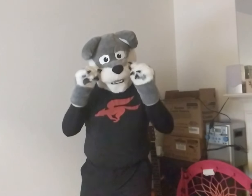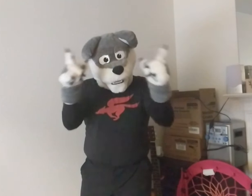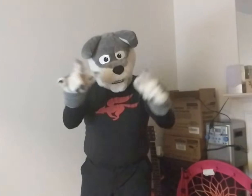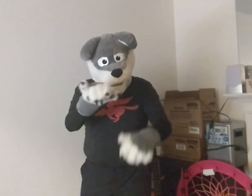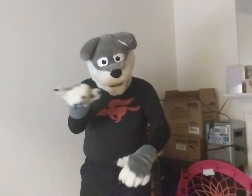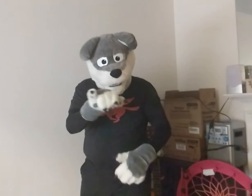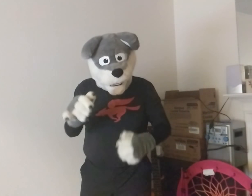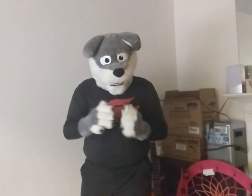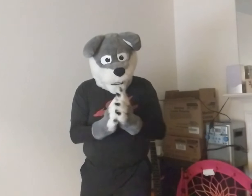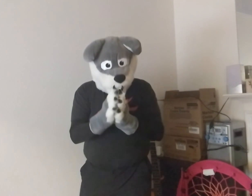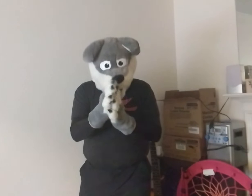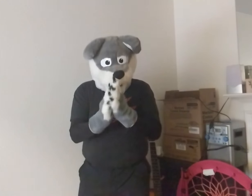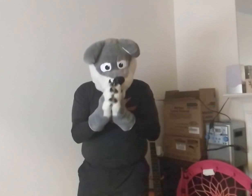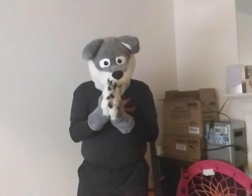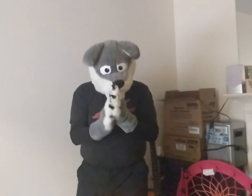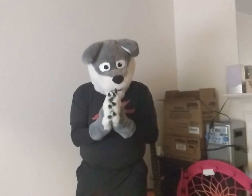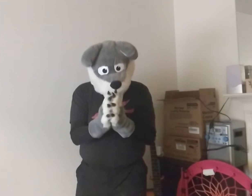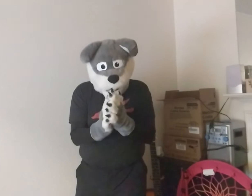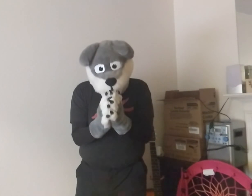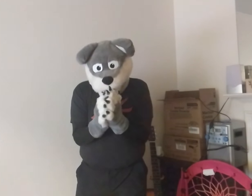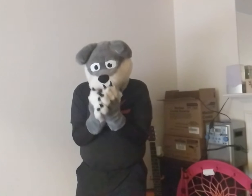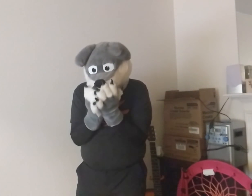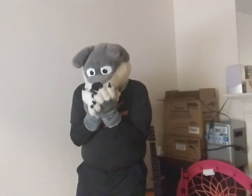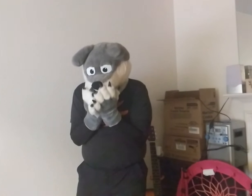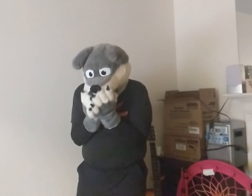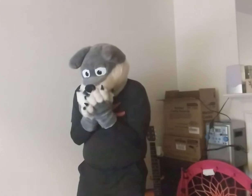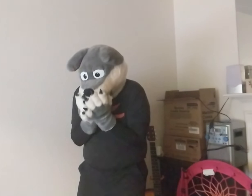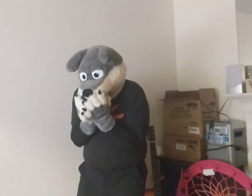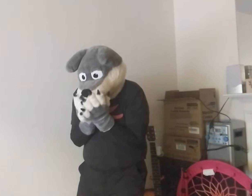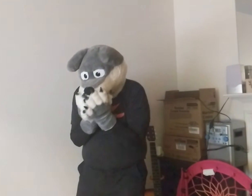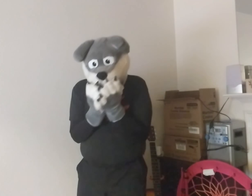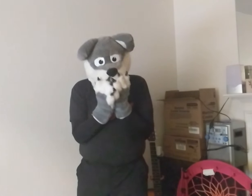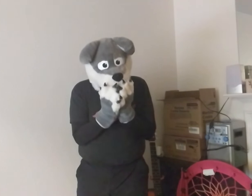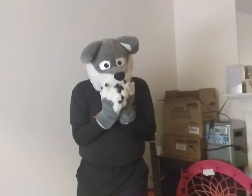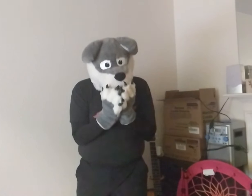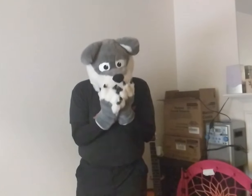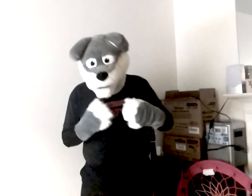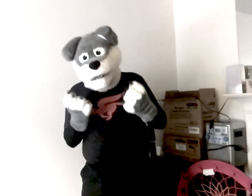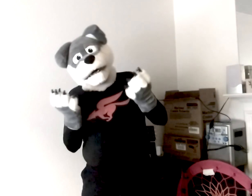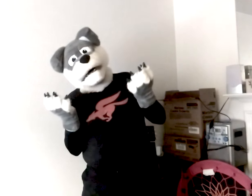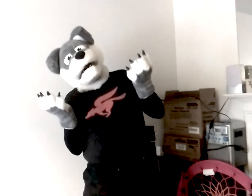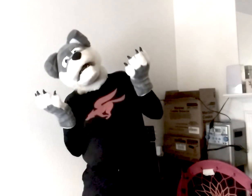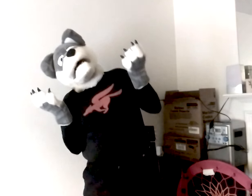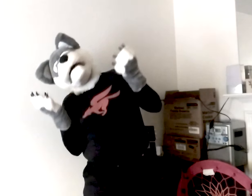And other reason. Heehee Heehee! *Evil laughs*